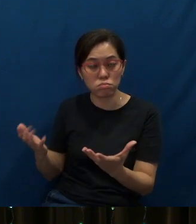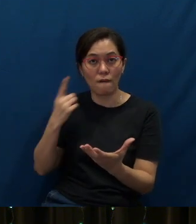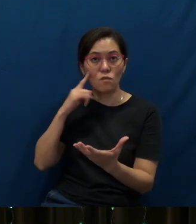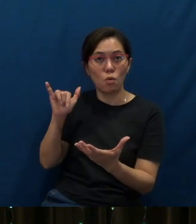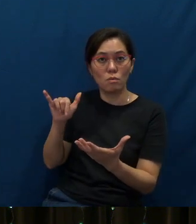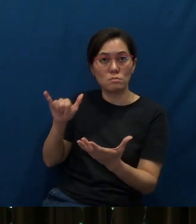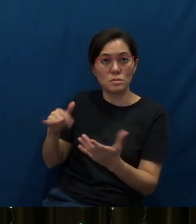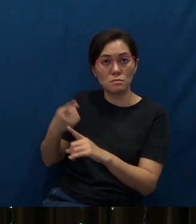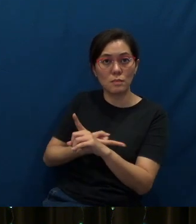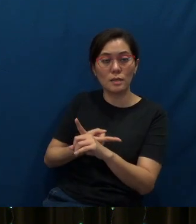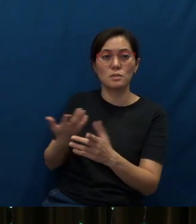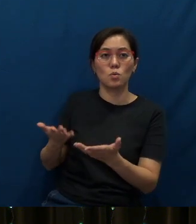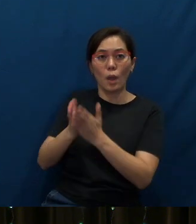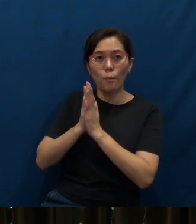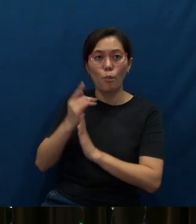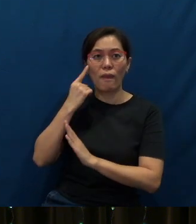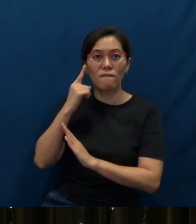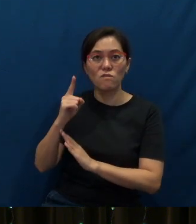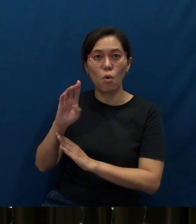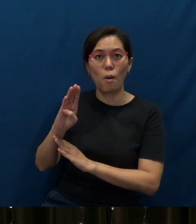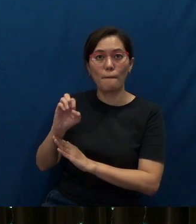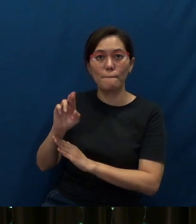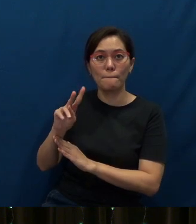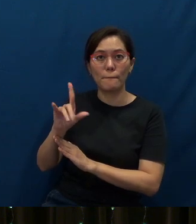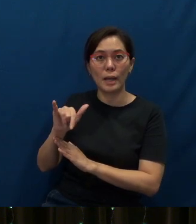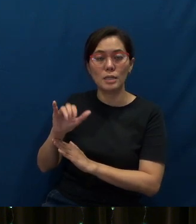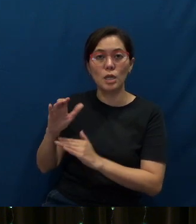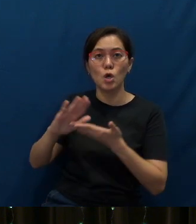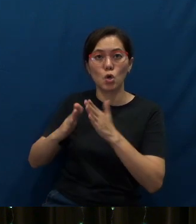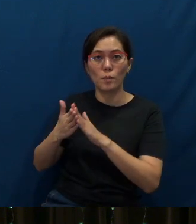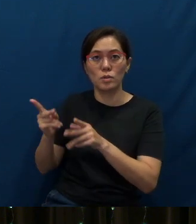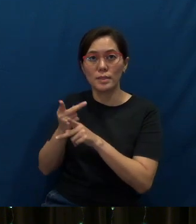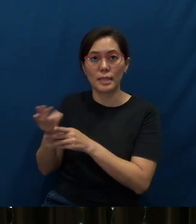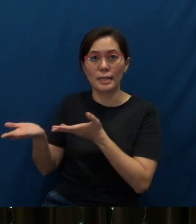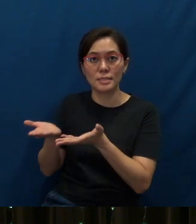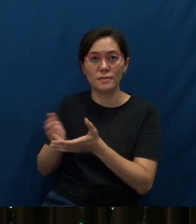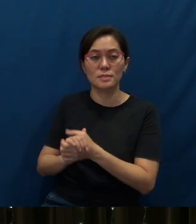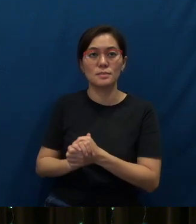will be praying for Bartley Community Care Services. Alright?